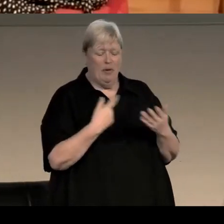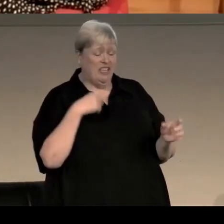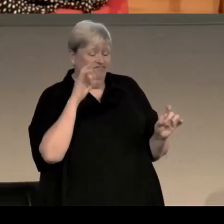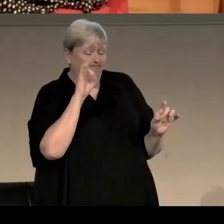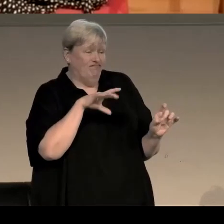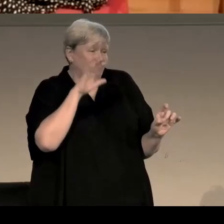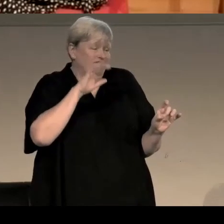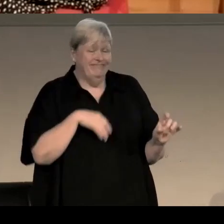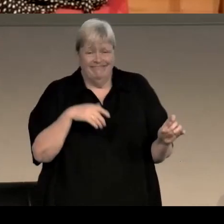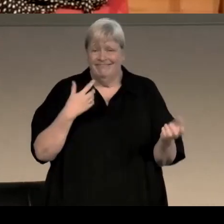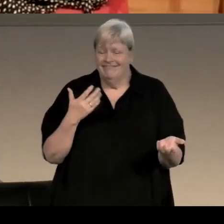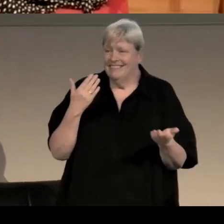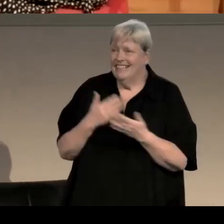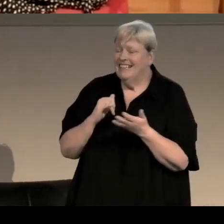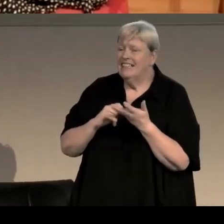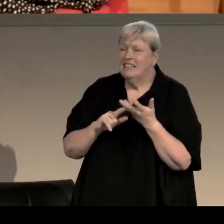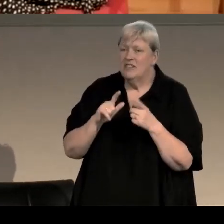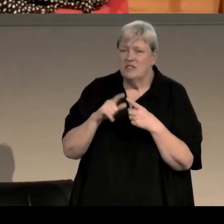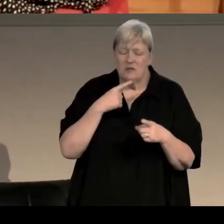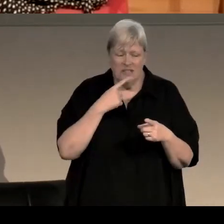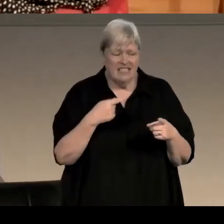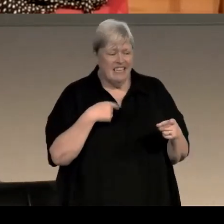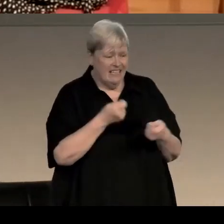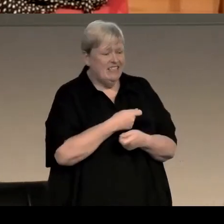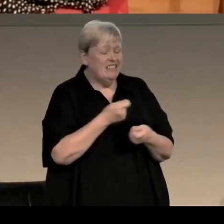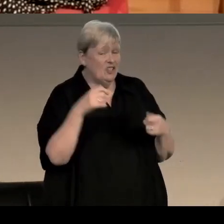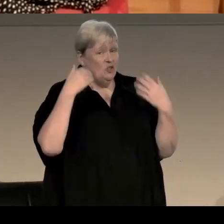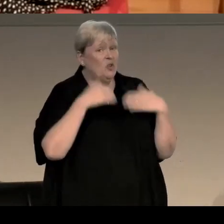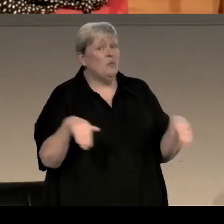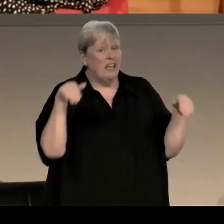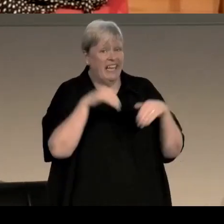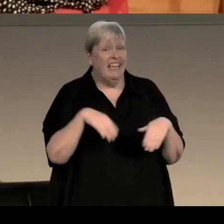and I get this phone call from Sue saying, "You might as well - you should you really should have waited till I've published the paper"